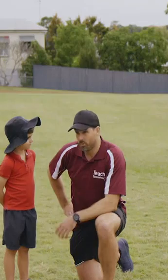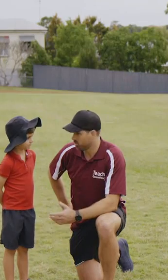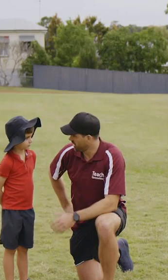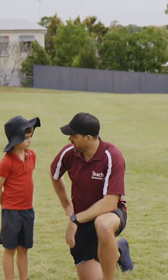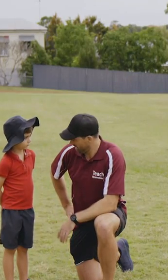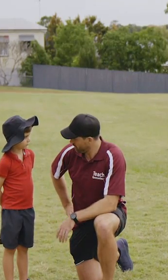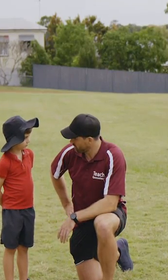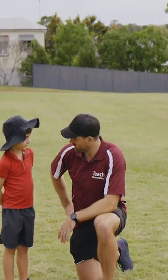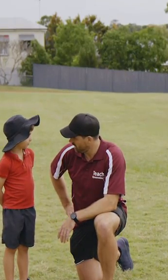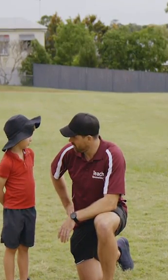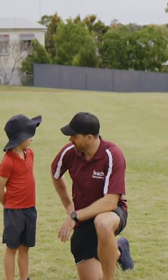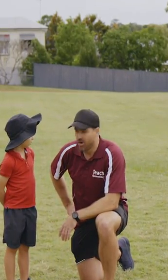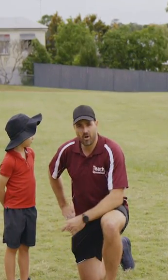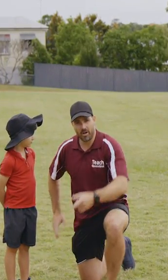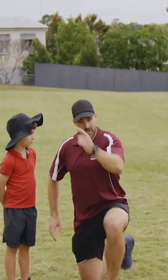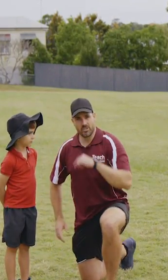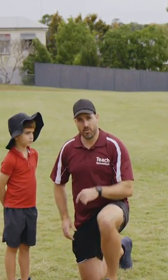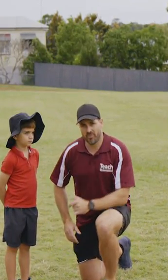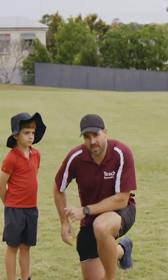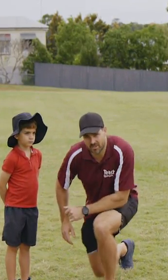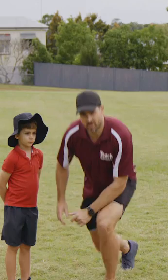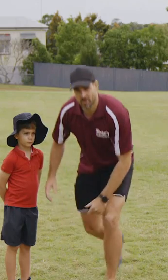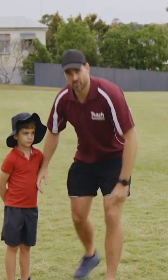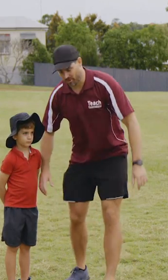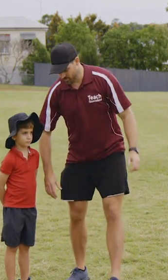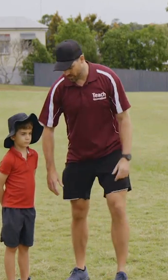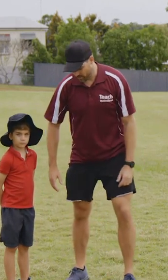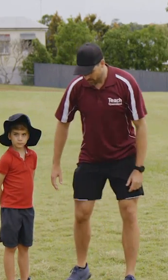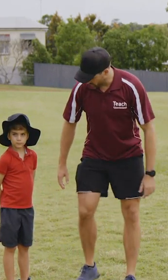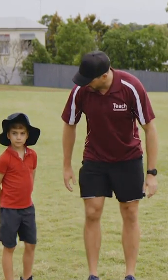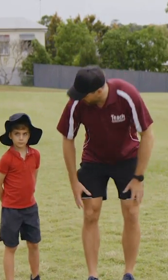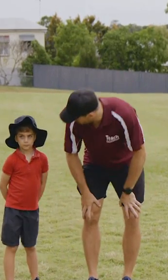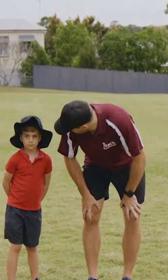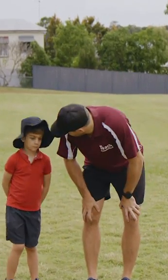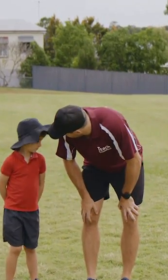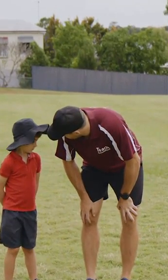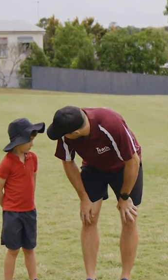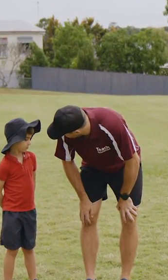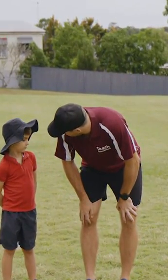We’re going to wash my car. Happy to wash my car? Yeah. Jump off the couch, you guys try as well! The first thing we'll do is wash the bonnet,